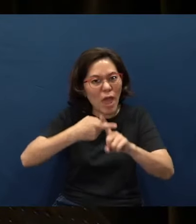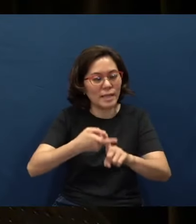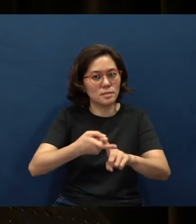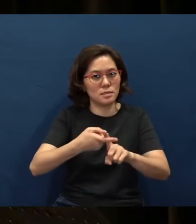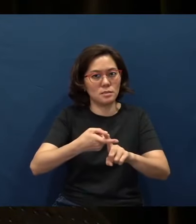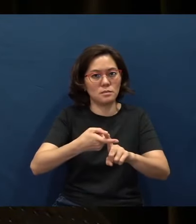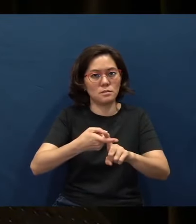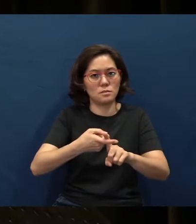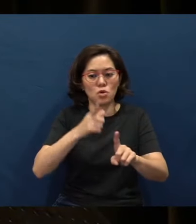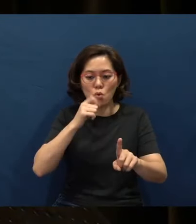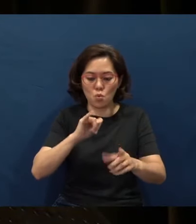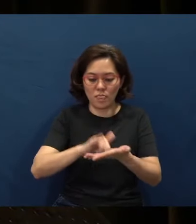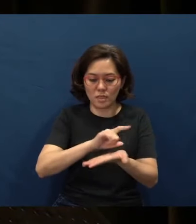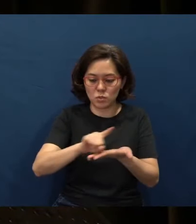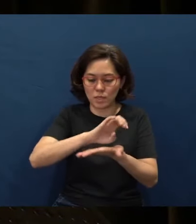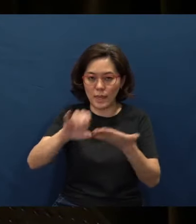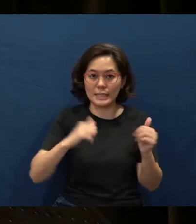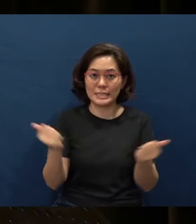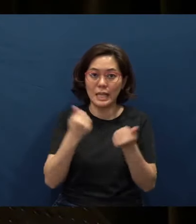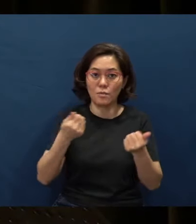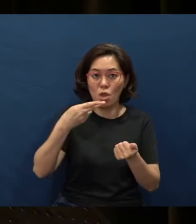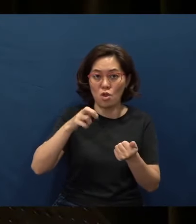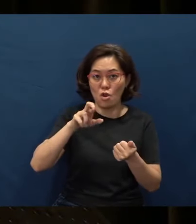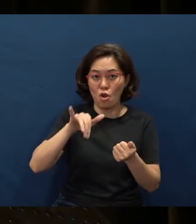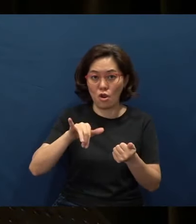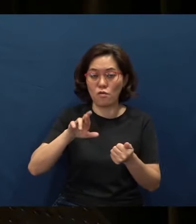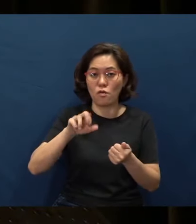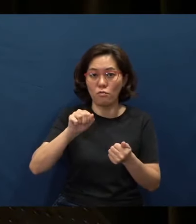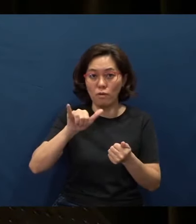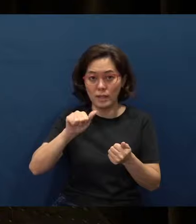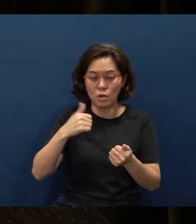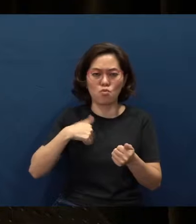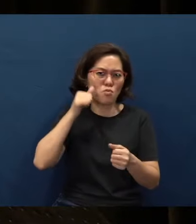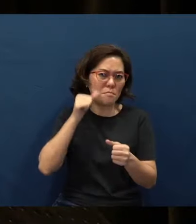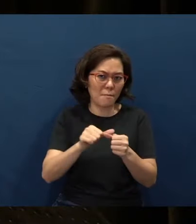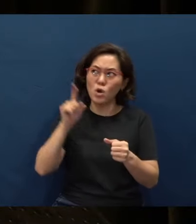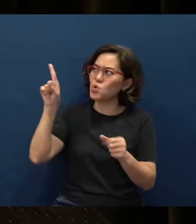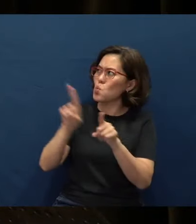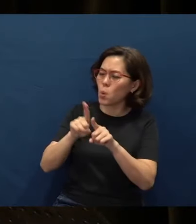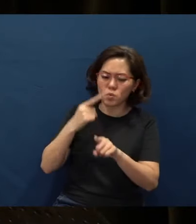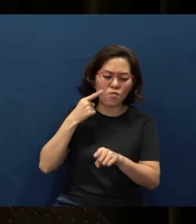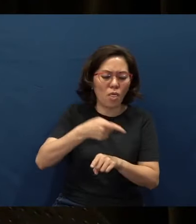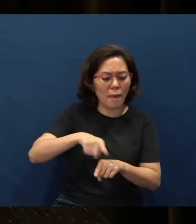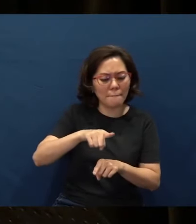this weekend. We remember that, Lord, You love and died for them as well.